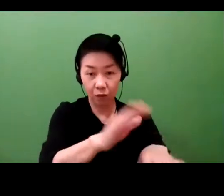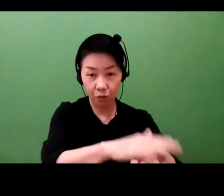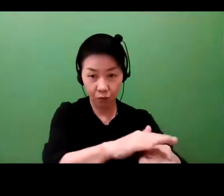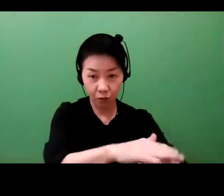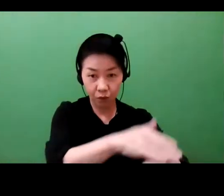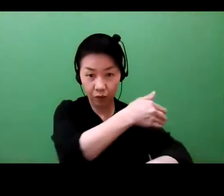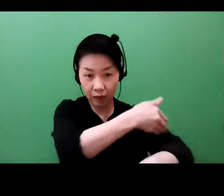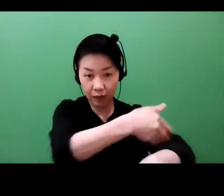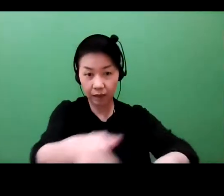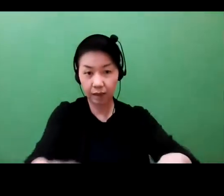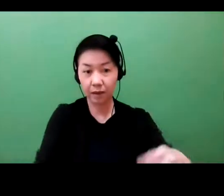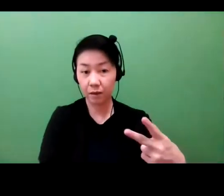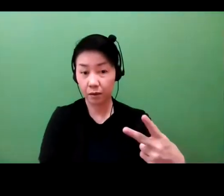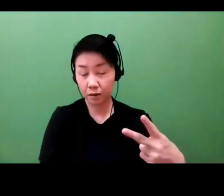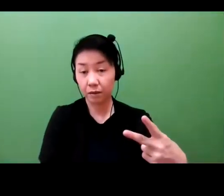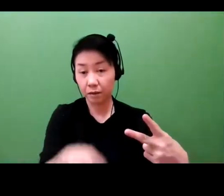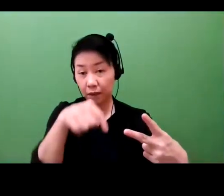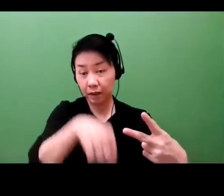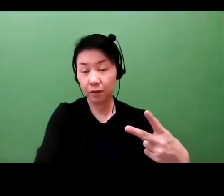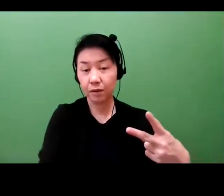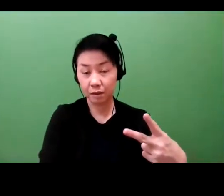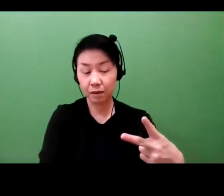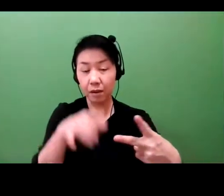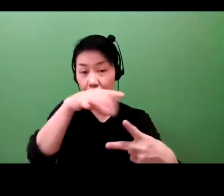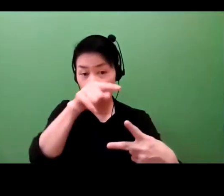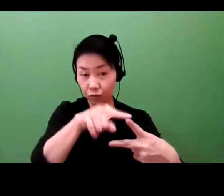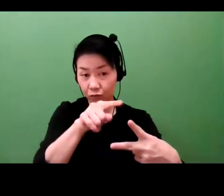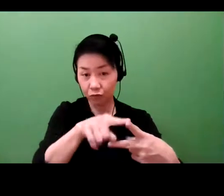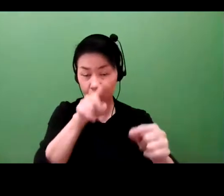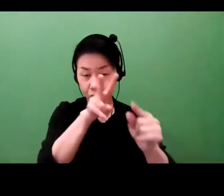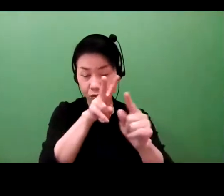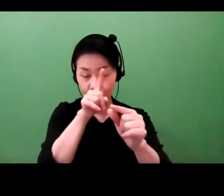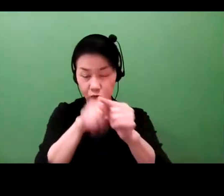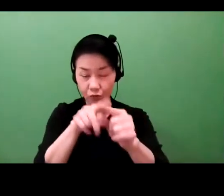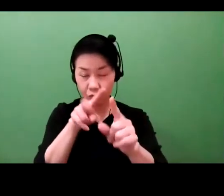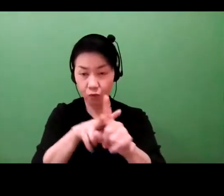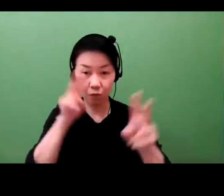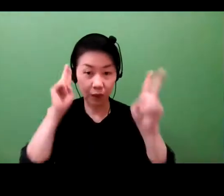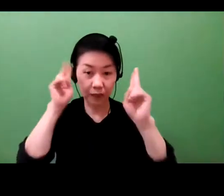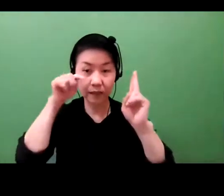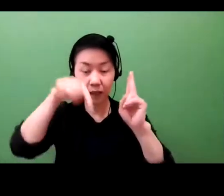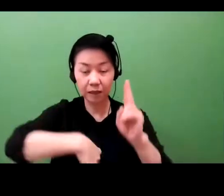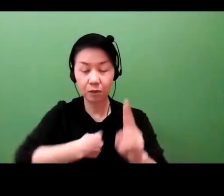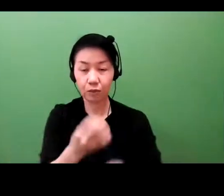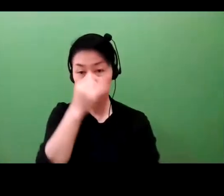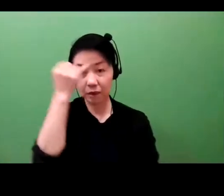just simply secures the intellectual property to license out to a big company.